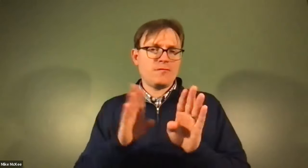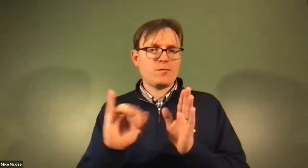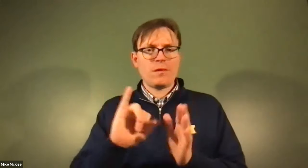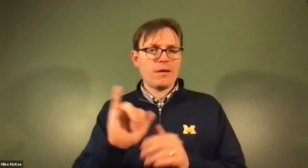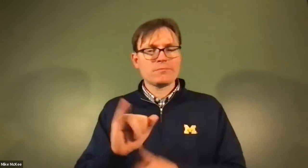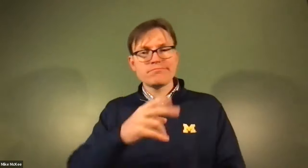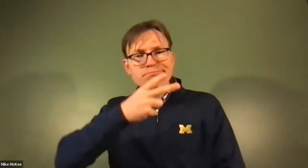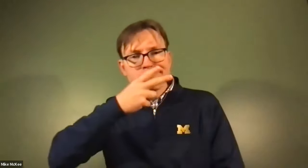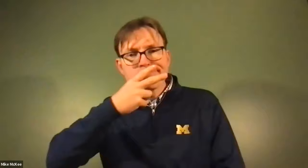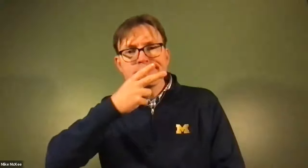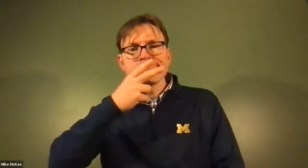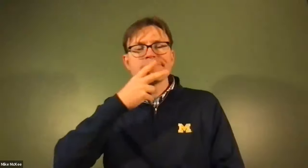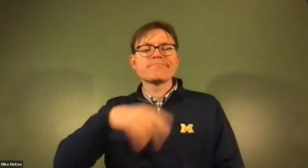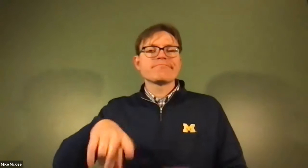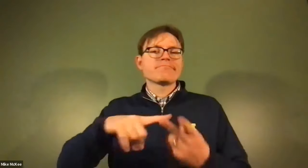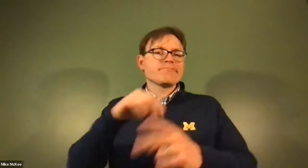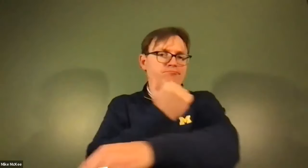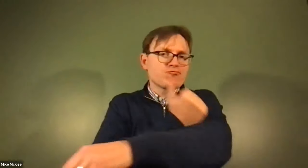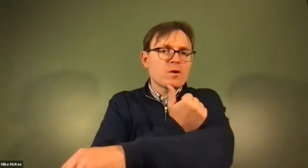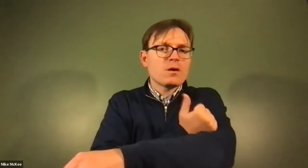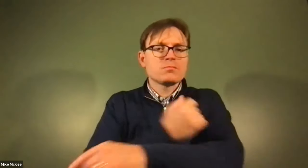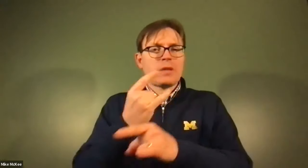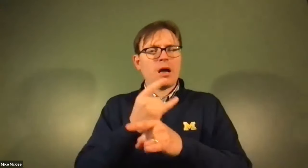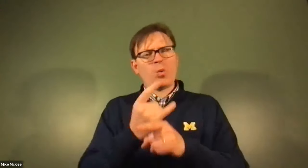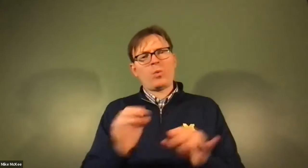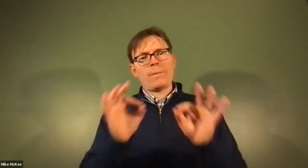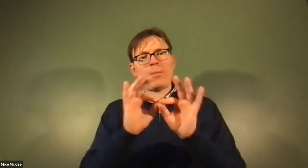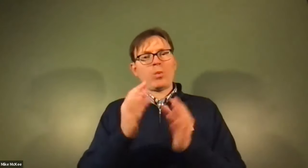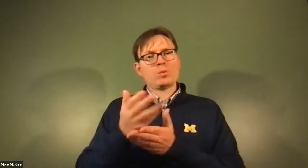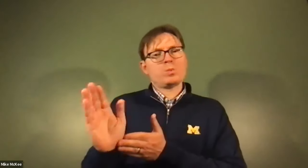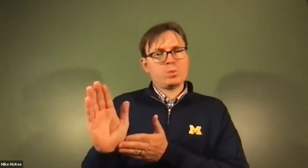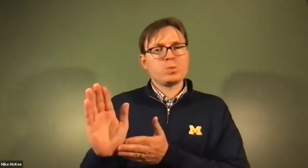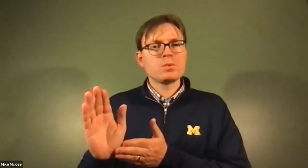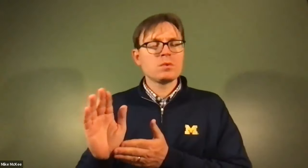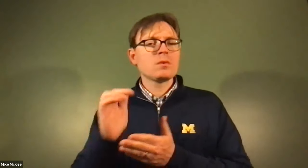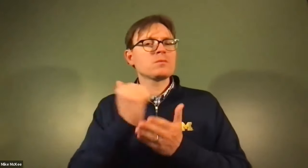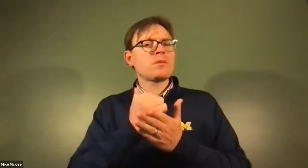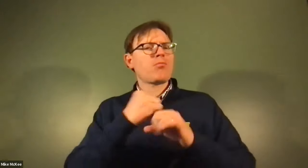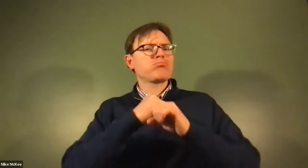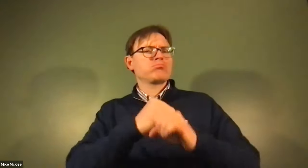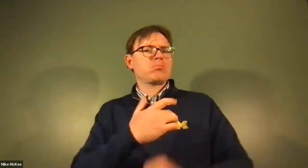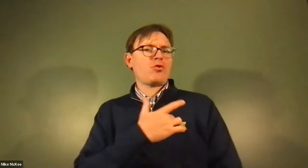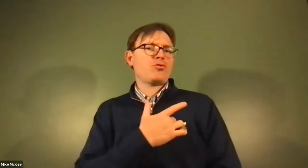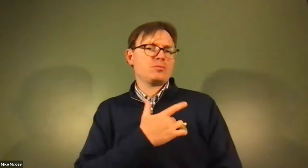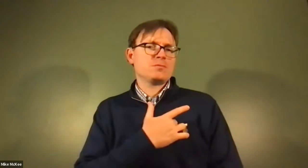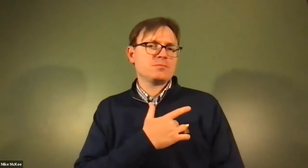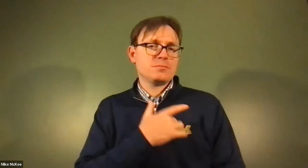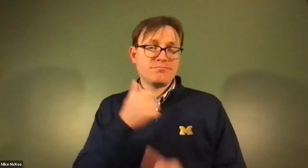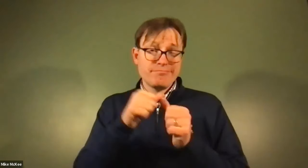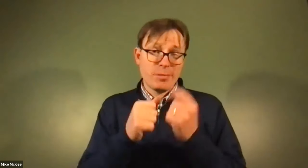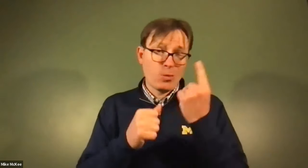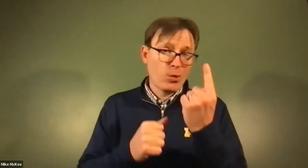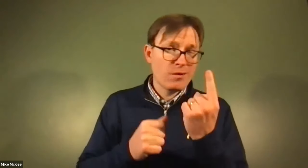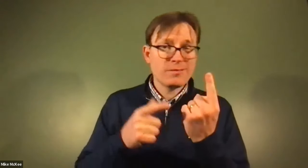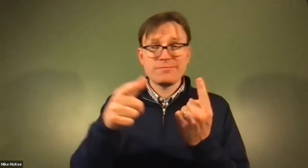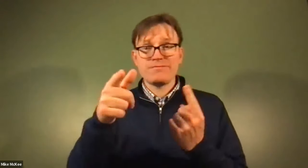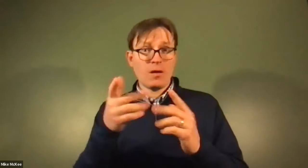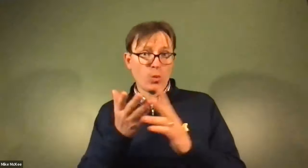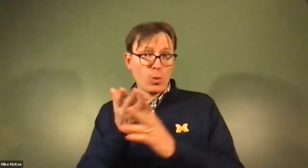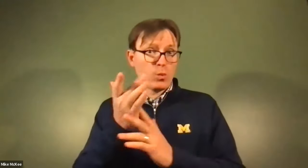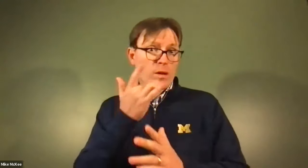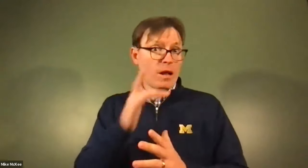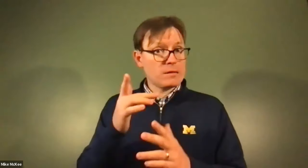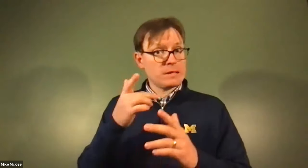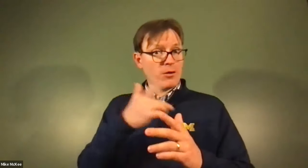James Cech: Developed behaviors or stop other behaviors that puts you at higher risk like drug use smoking and heavy alcohol use do these things, to protect your heart.